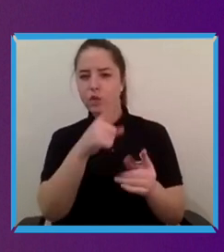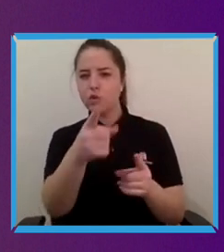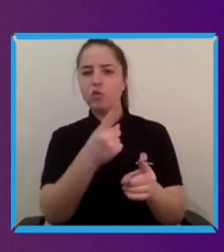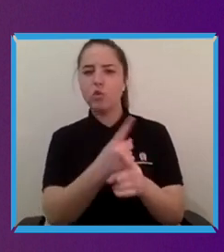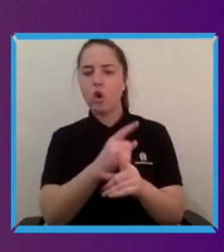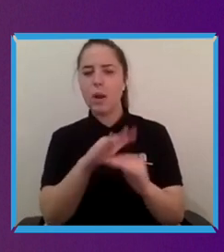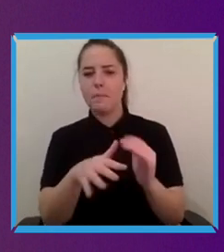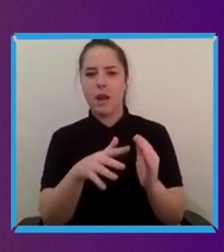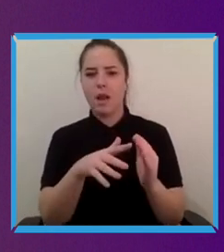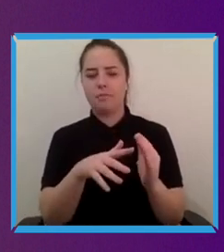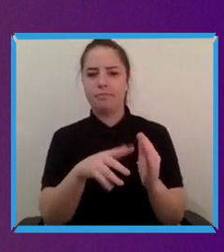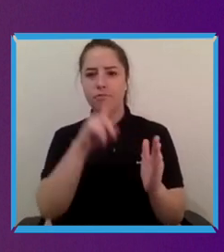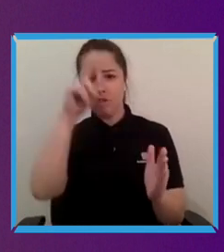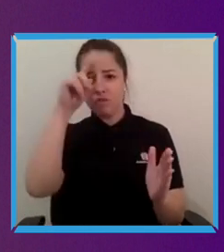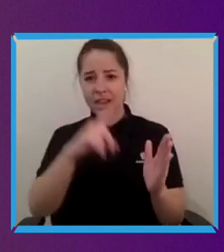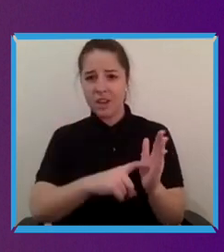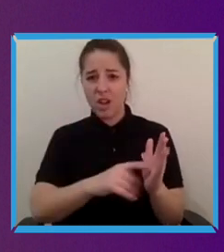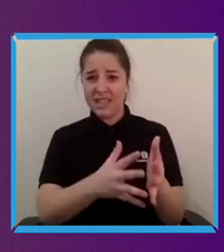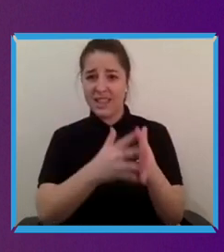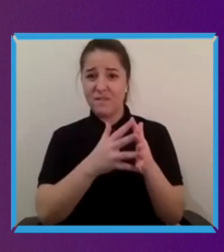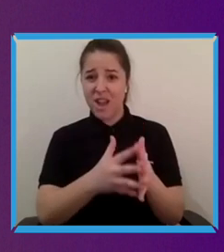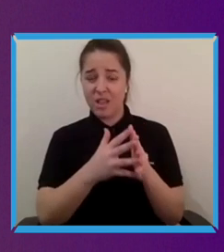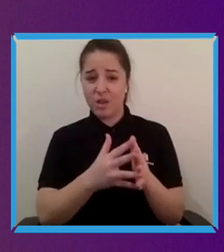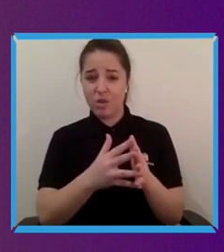comes from from businesses. Are there other things that you think